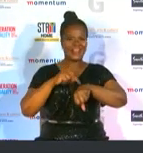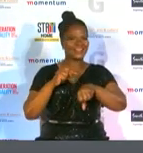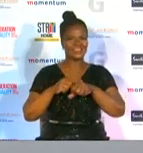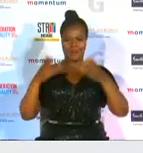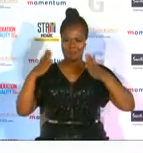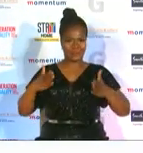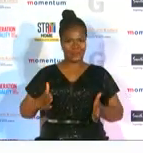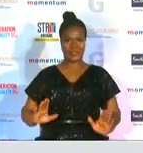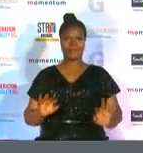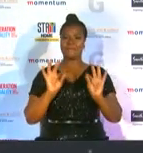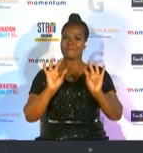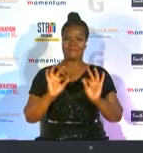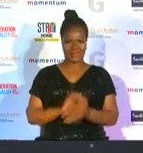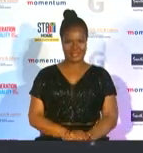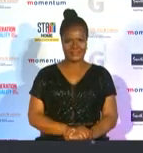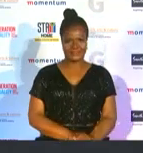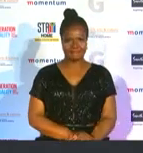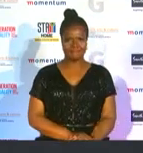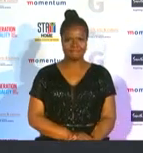together